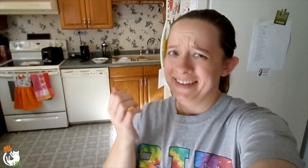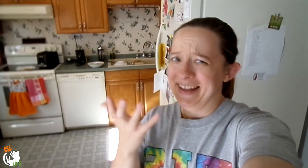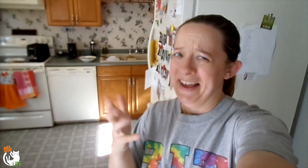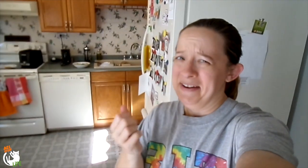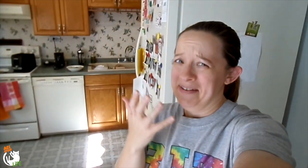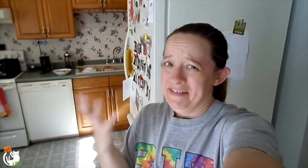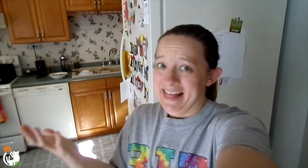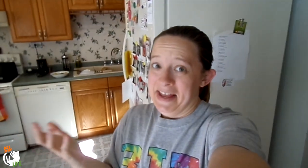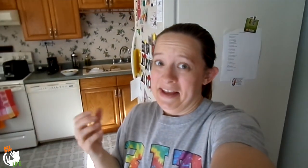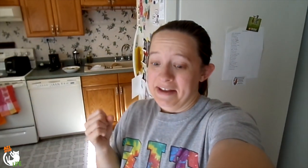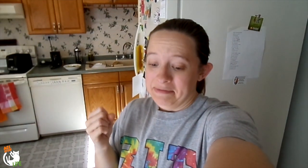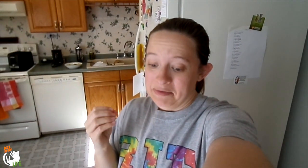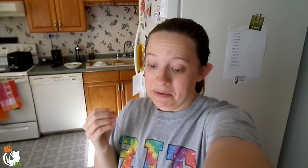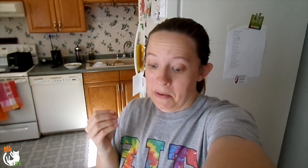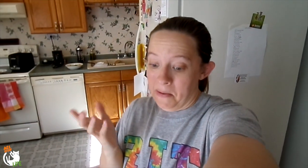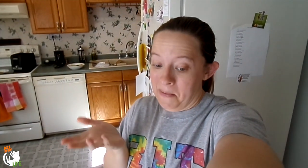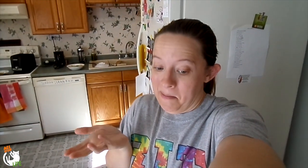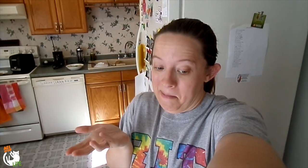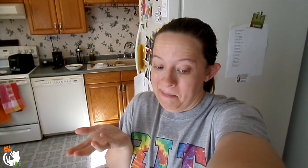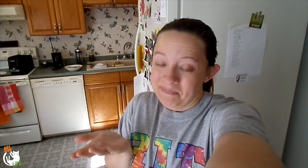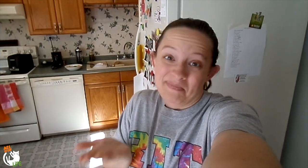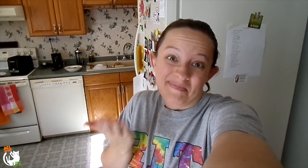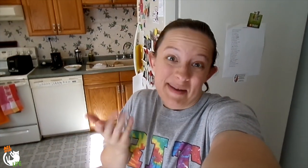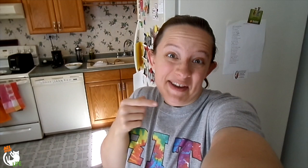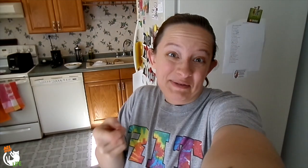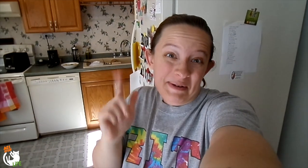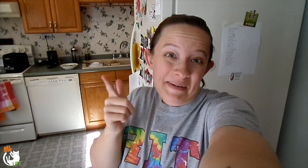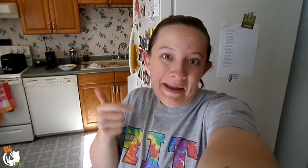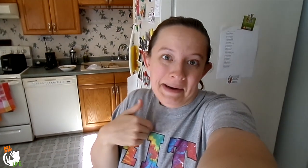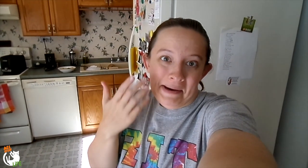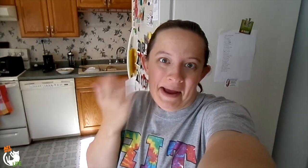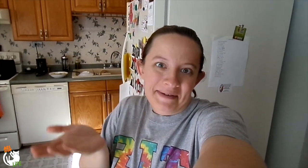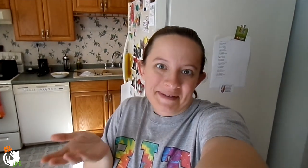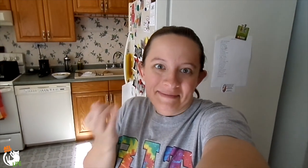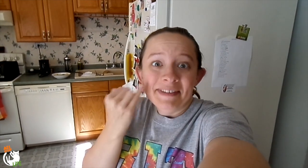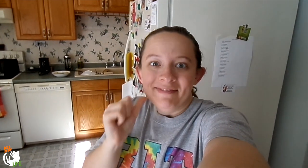I got a lot of stuff, so... maybe I'll just show you later. I don't know.